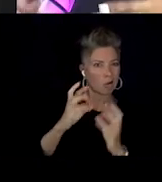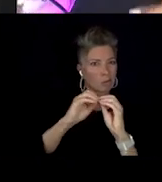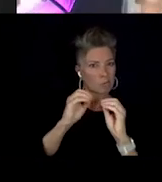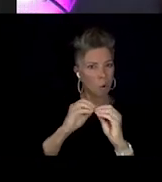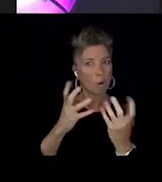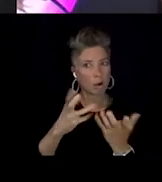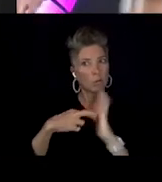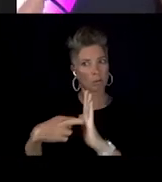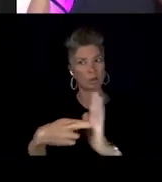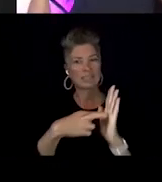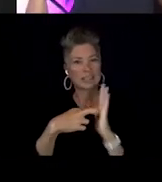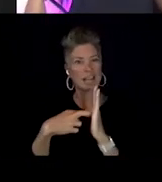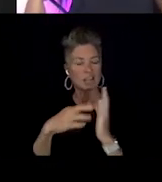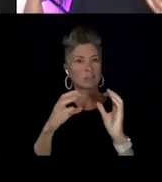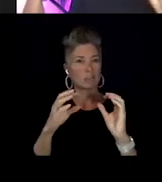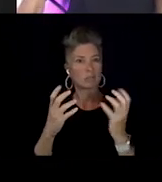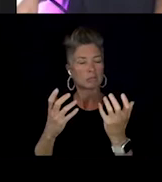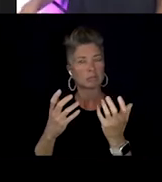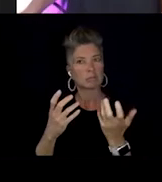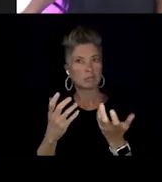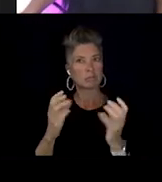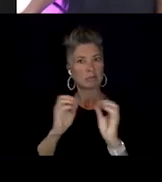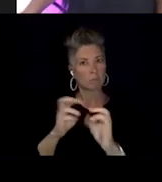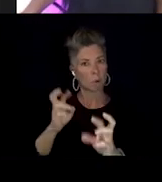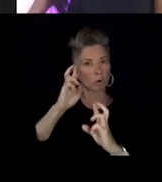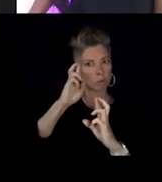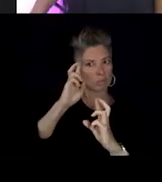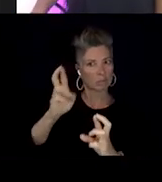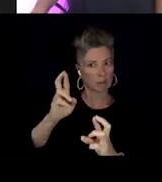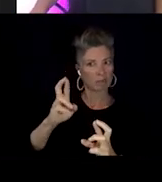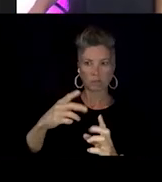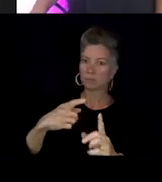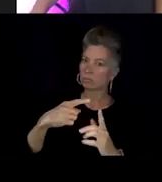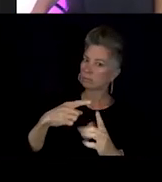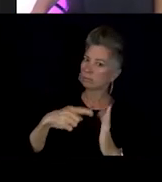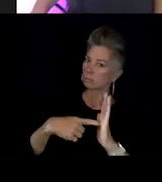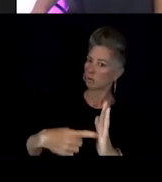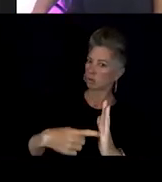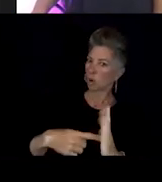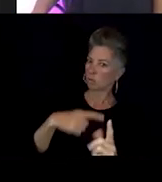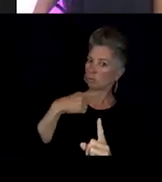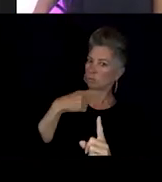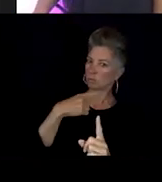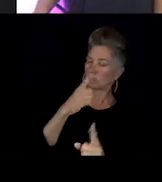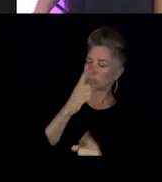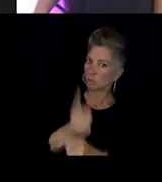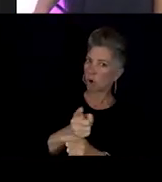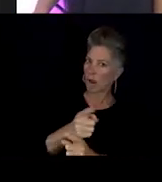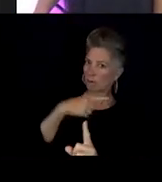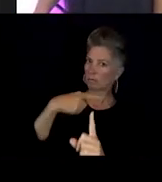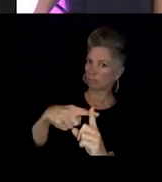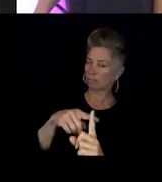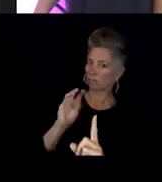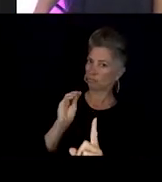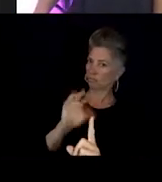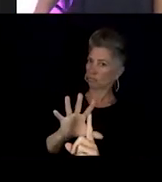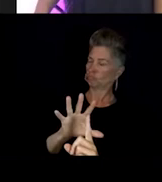As long as its possible for us, it shows us in the right light. I feel it's great but it's such a a crazy slope